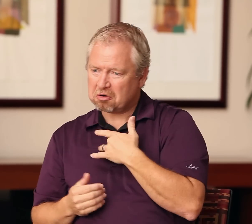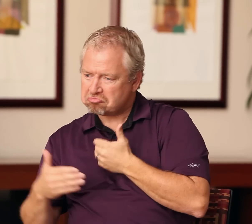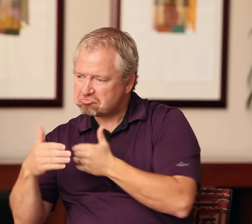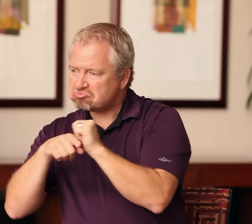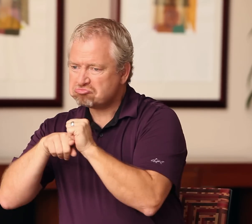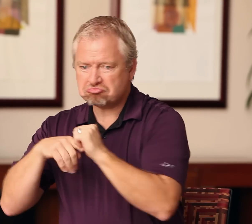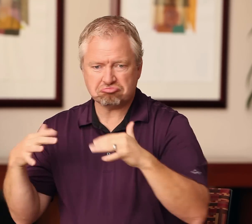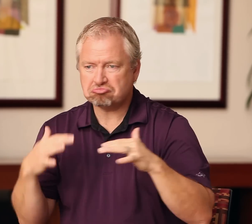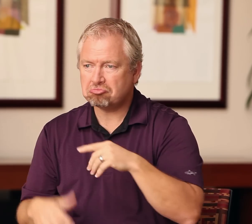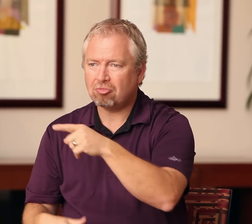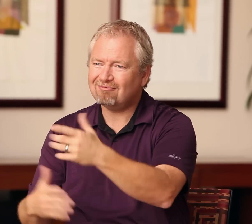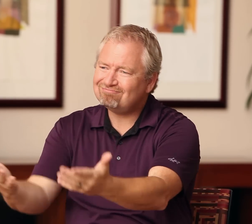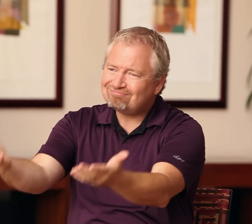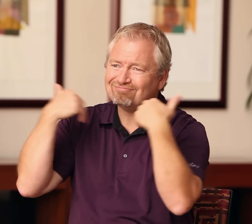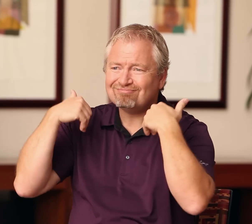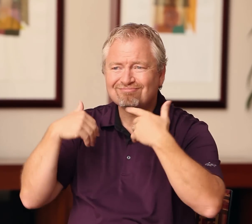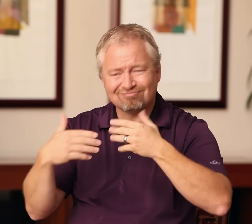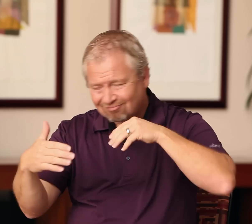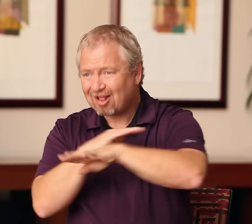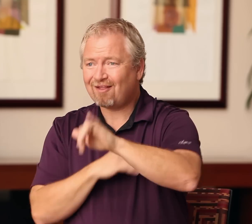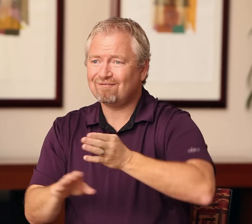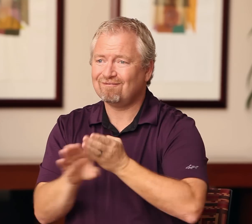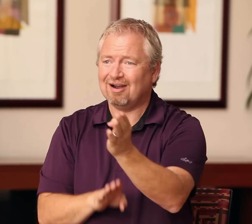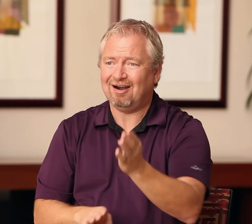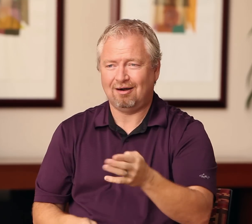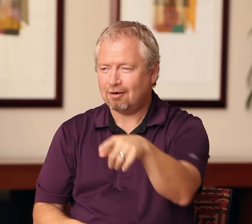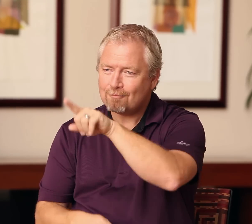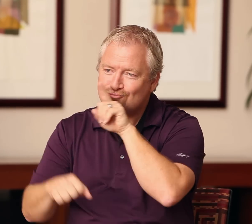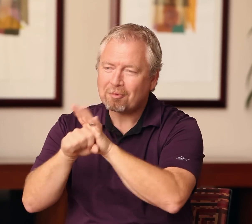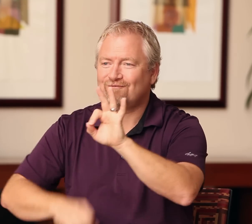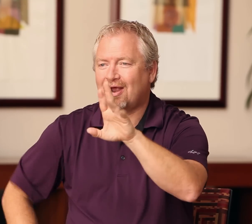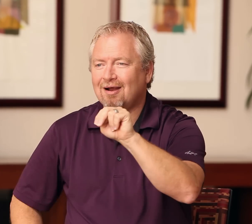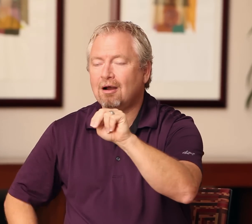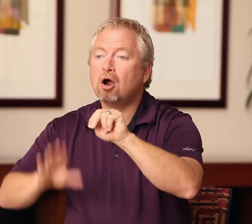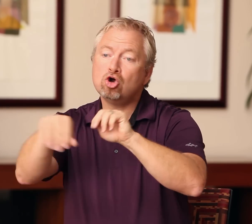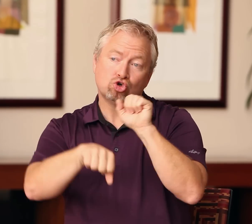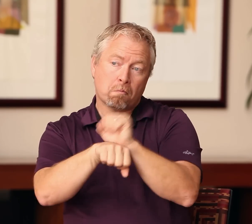of explicit and implied messages, please come into the interpreting field. I promise you it will be fun.